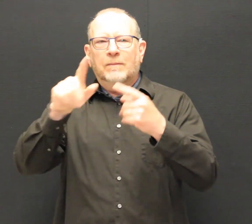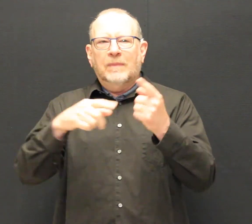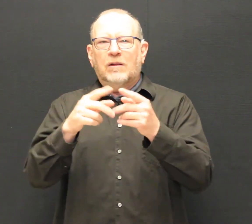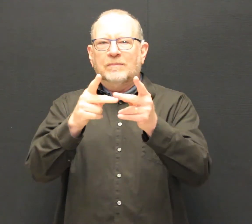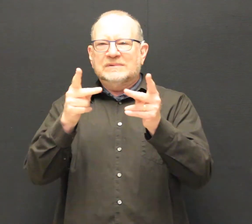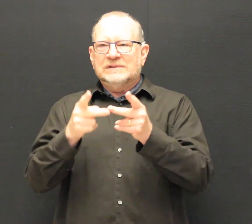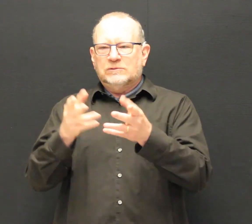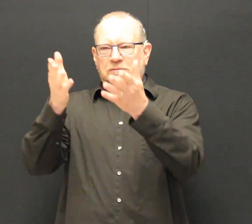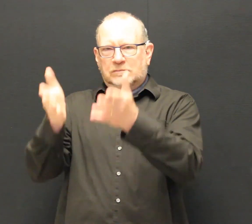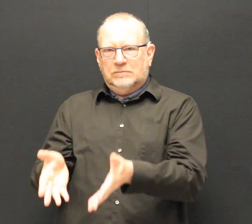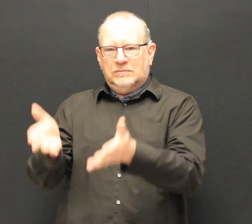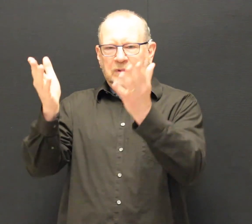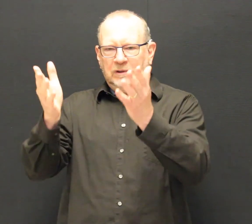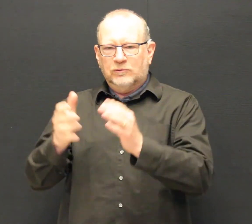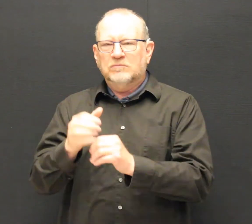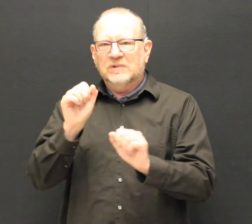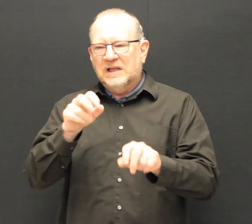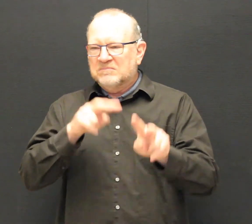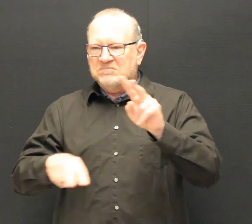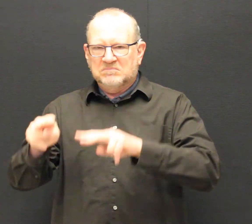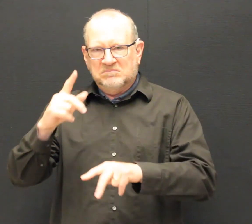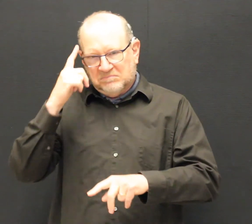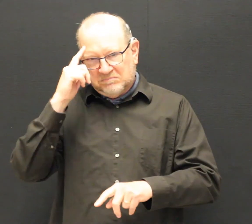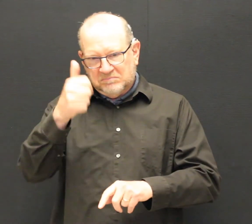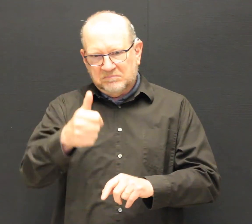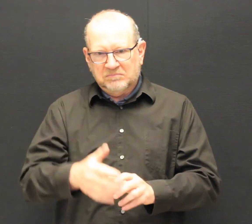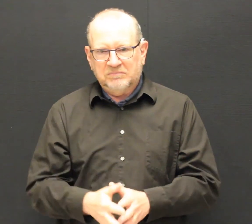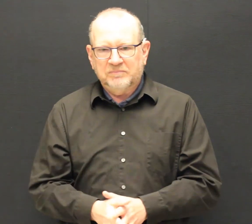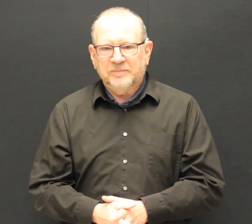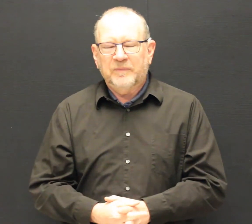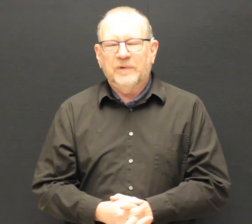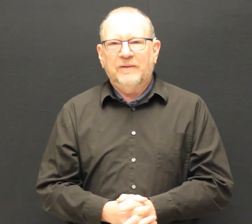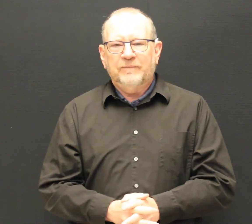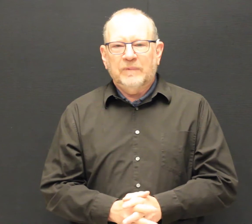and you will see all the information about the position there.